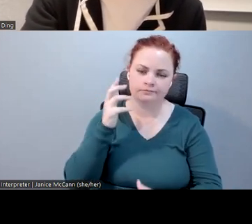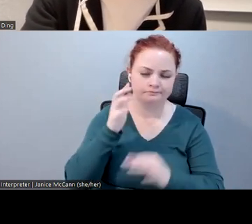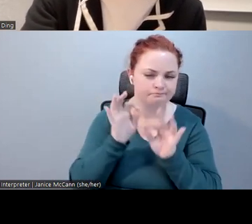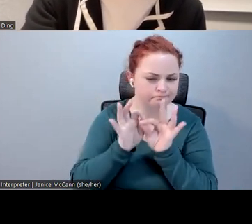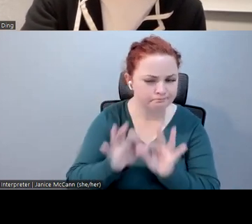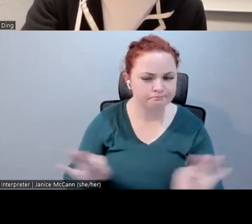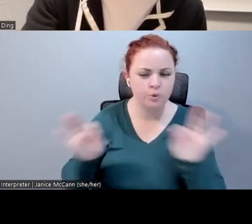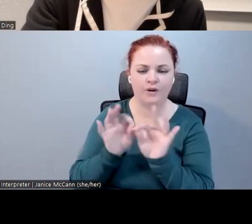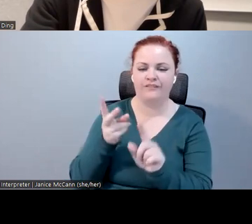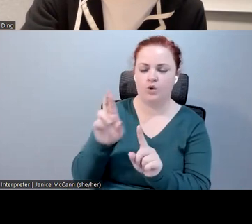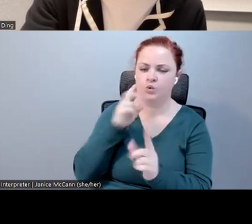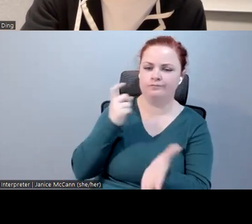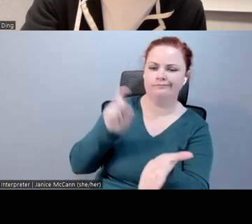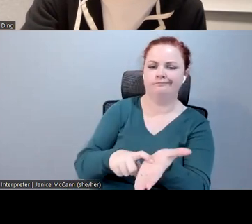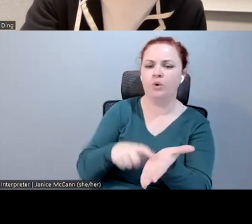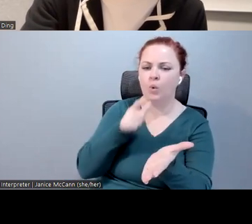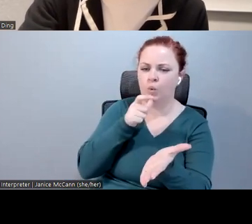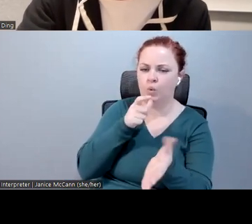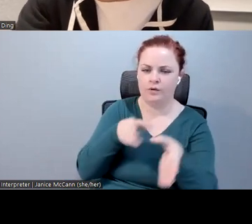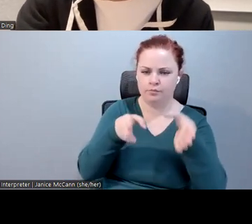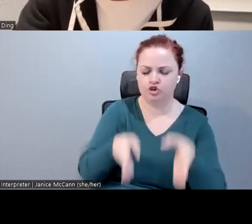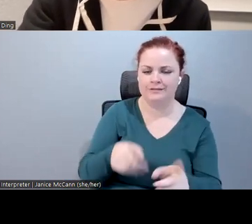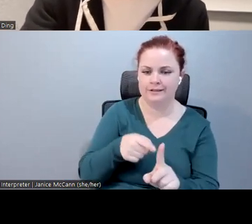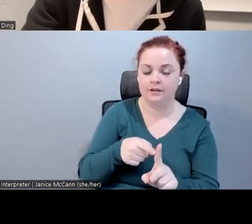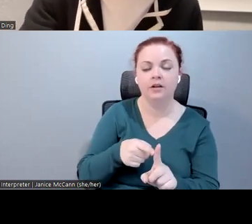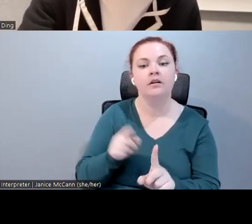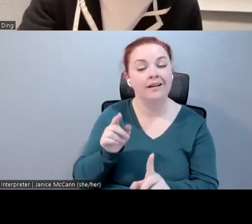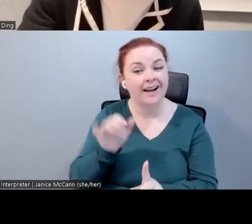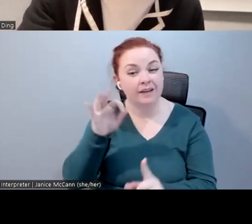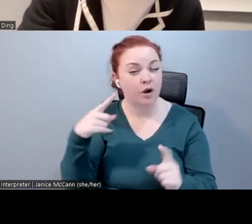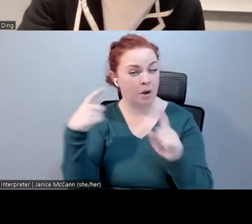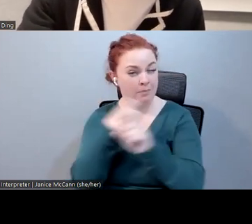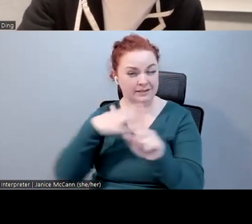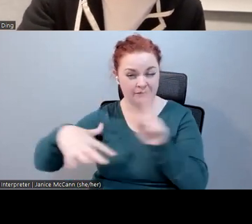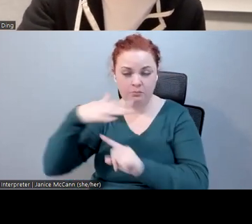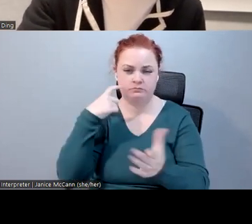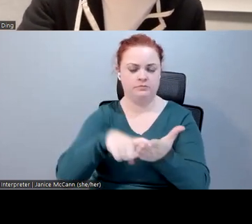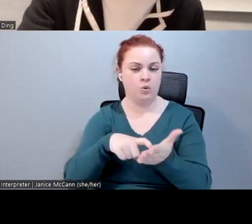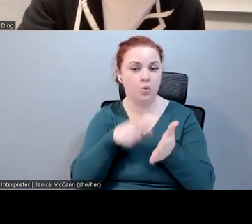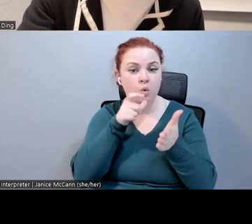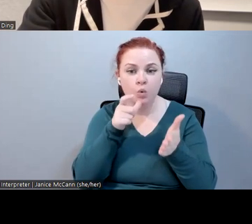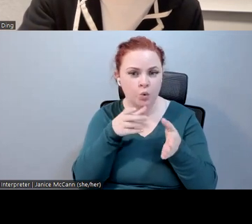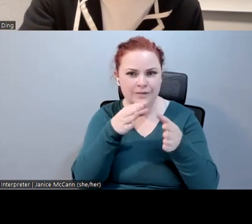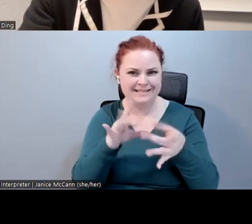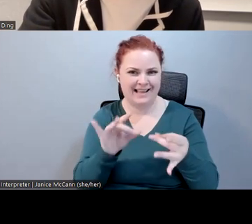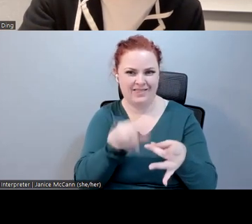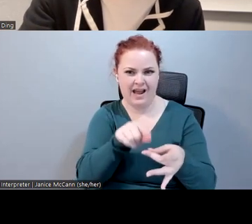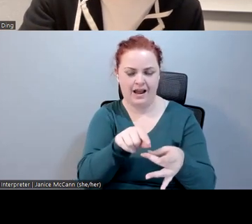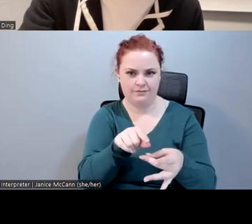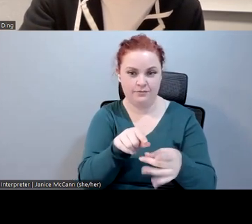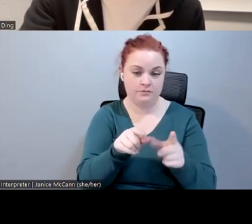line of text, especially in complex environments. I believe